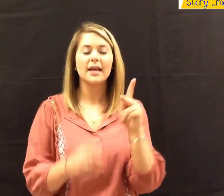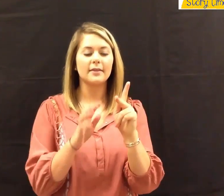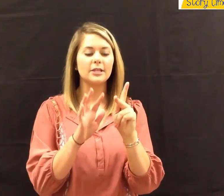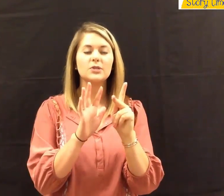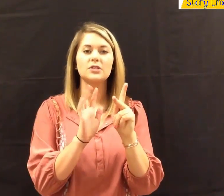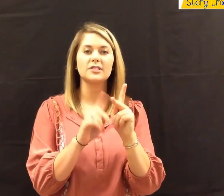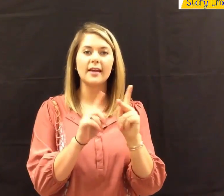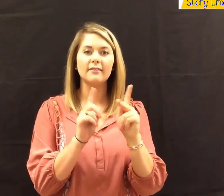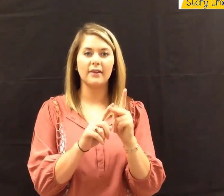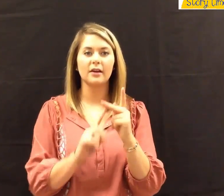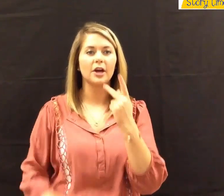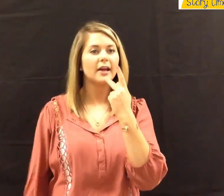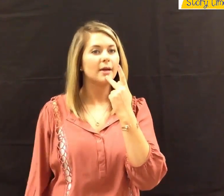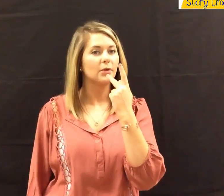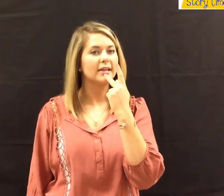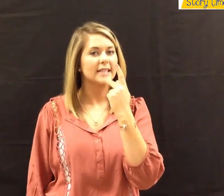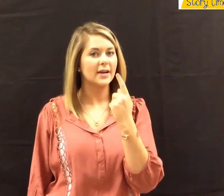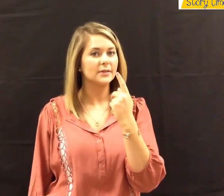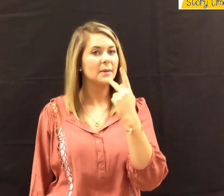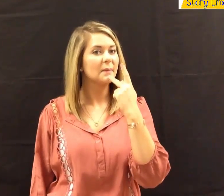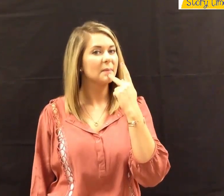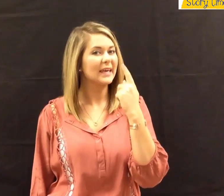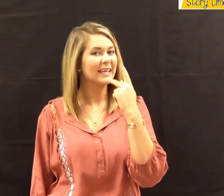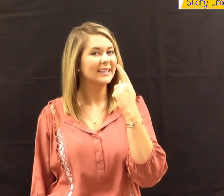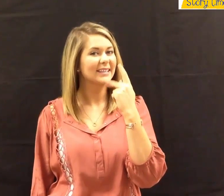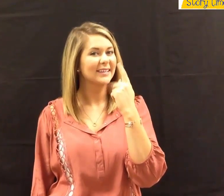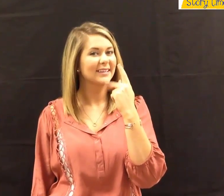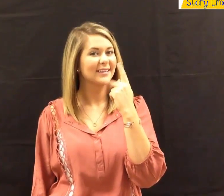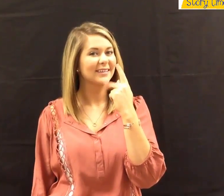Then use your second finger and bring it down."Pink."